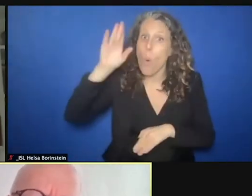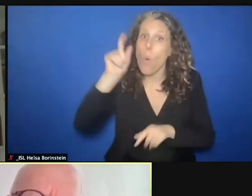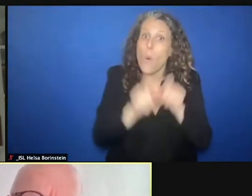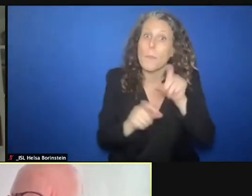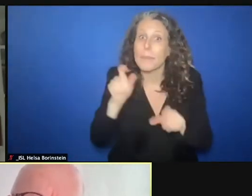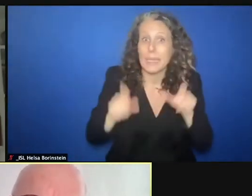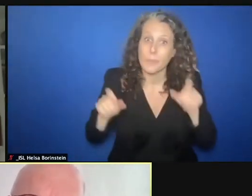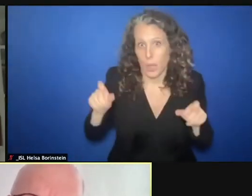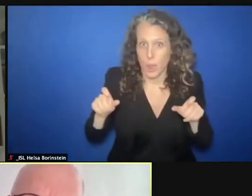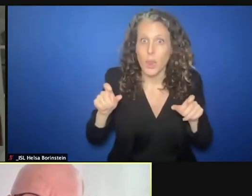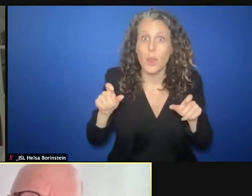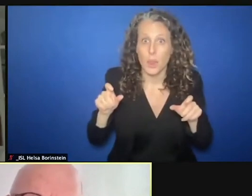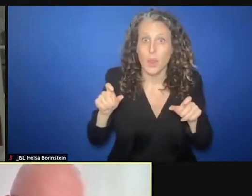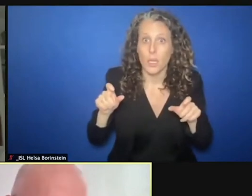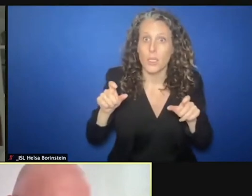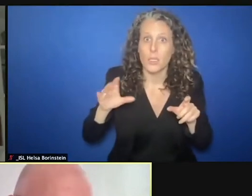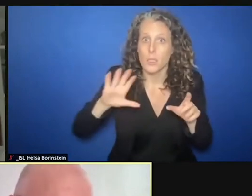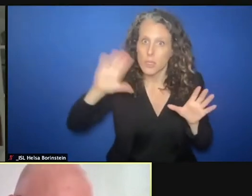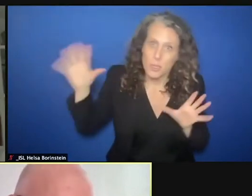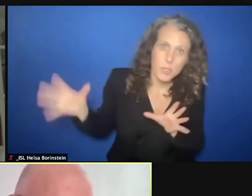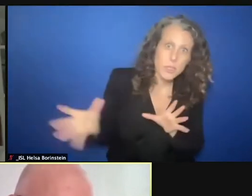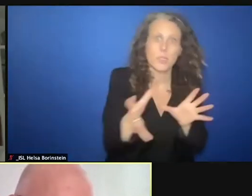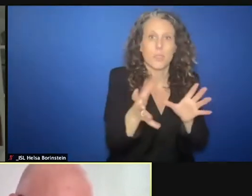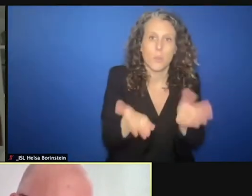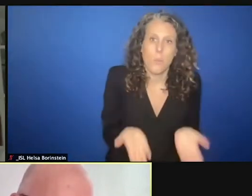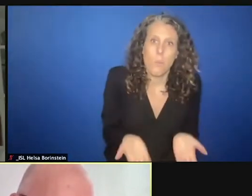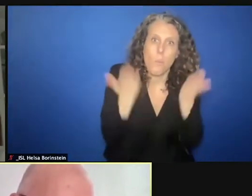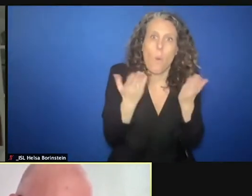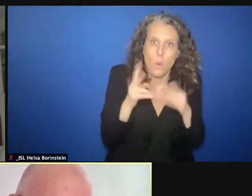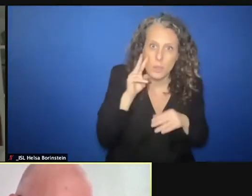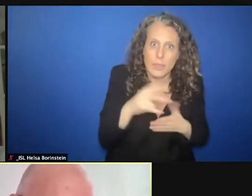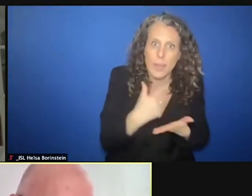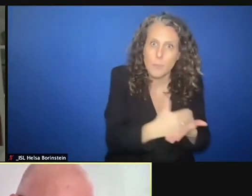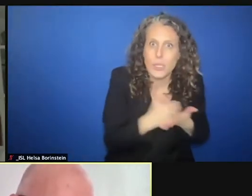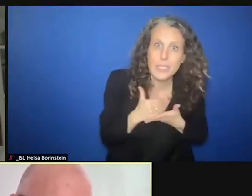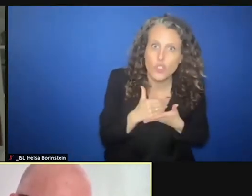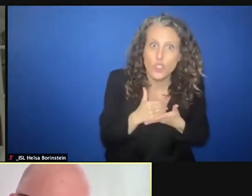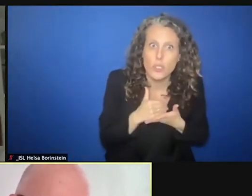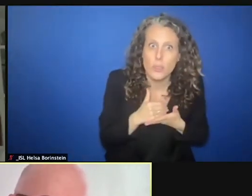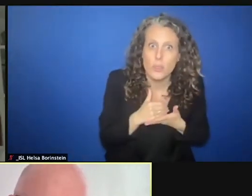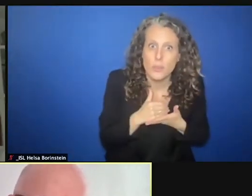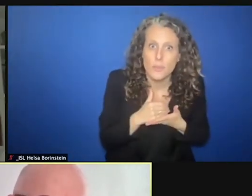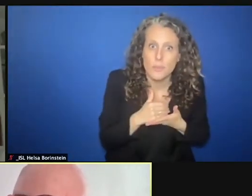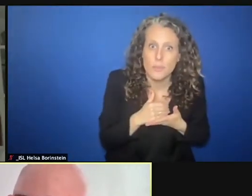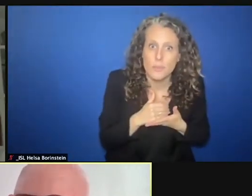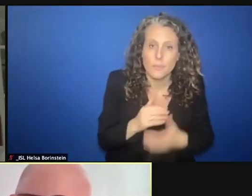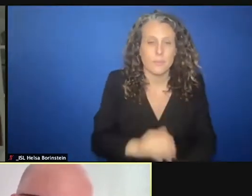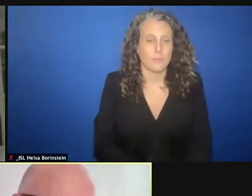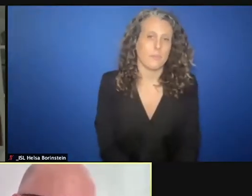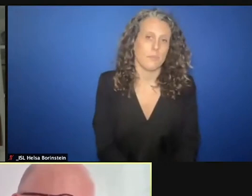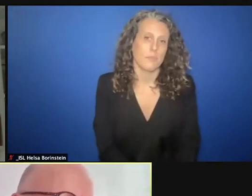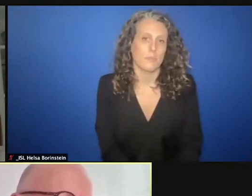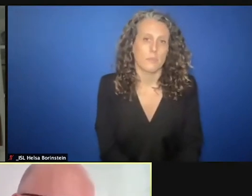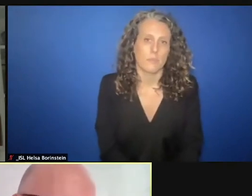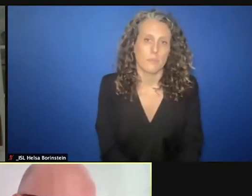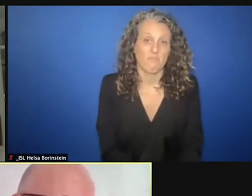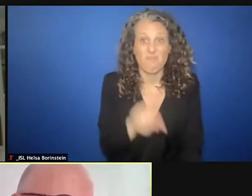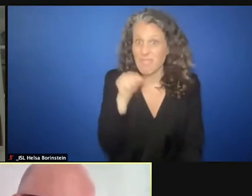order to boost the protection response. And I think indeed this report helps us a lot